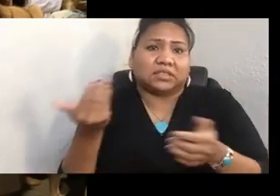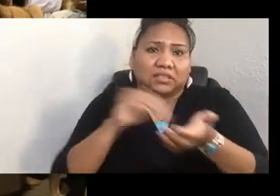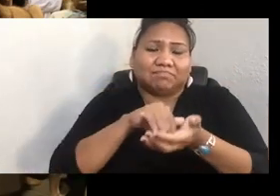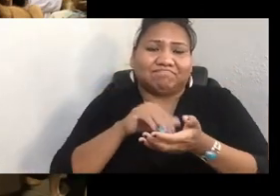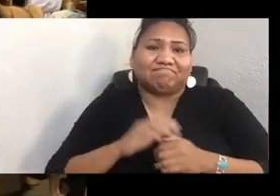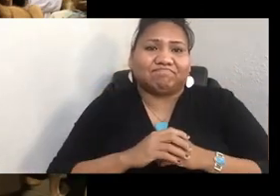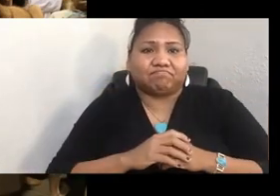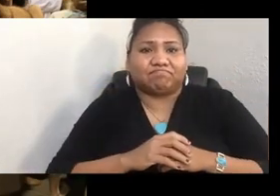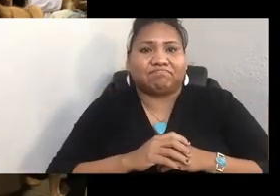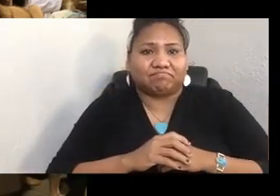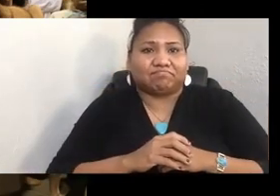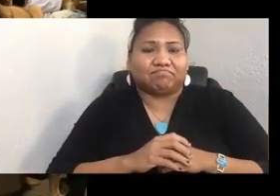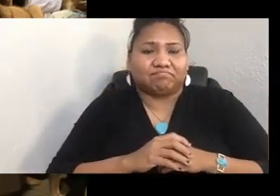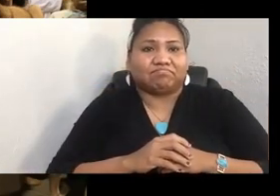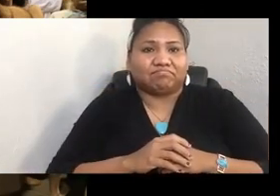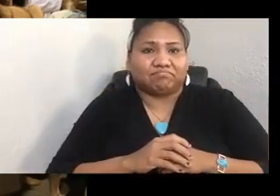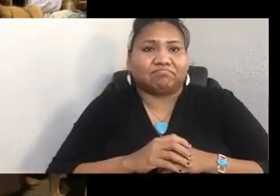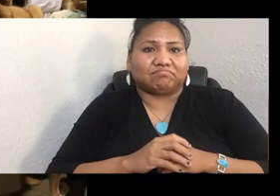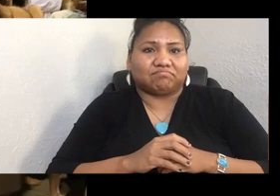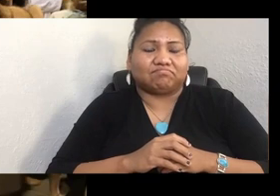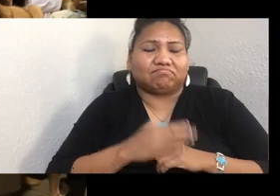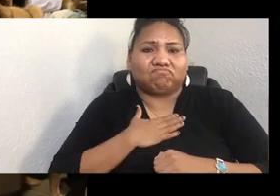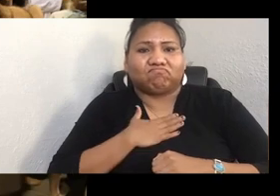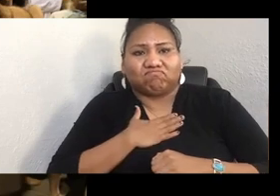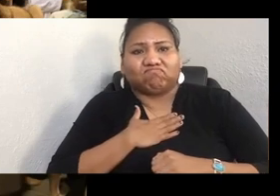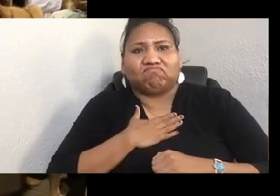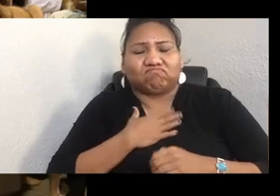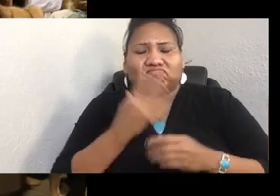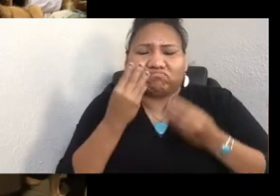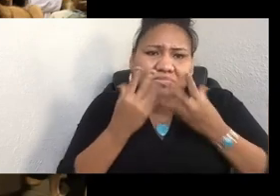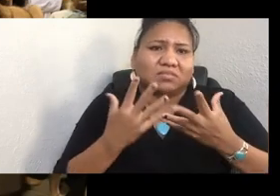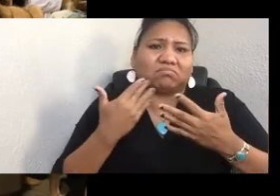What a beautiful thing. What a beautiful thing, to be living in this time